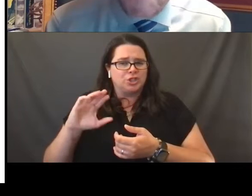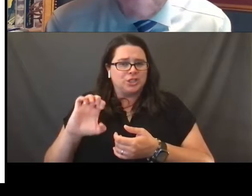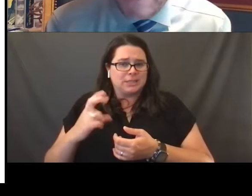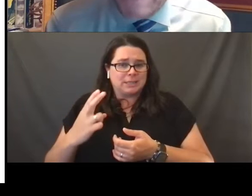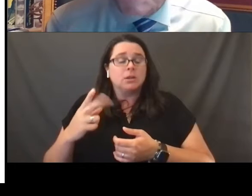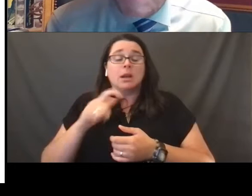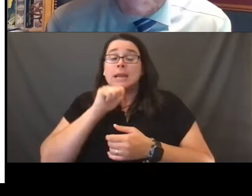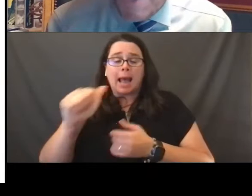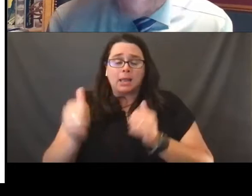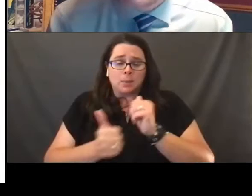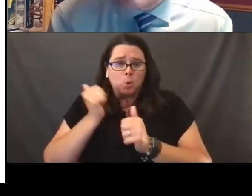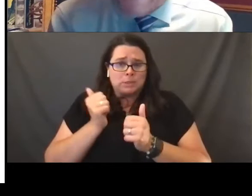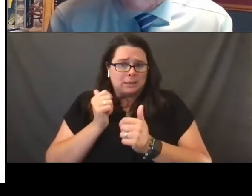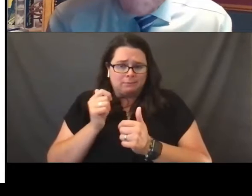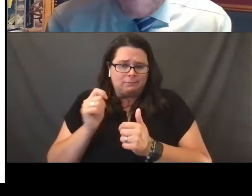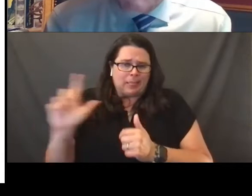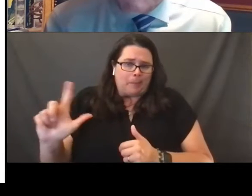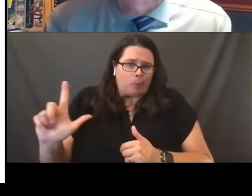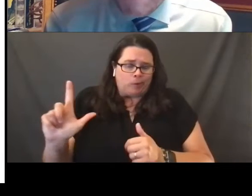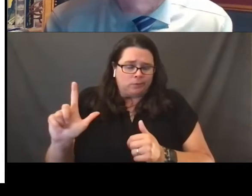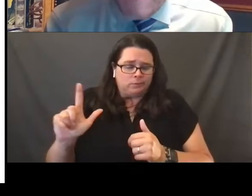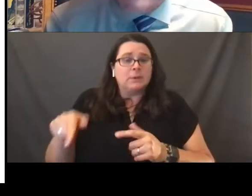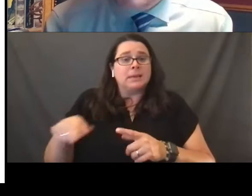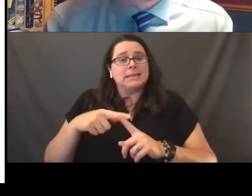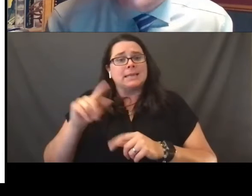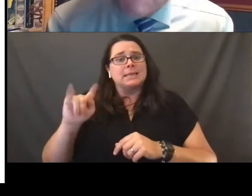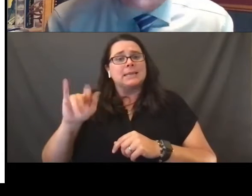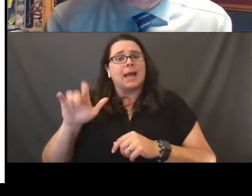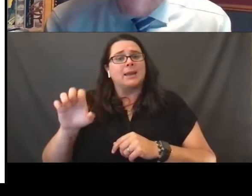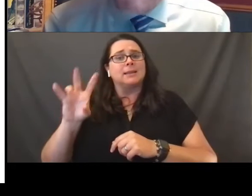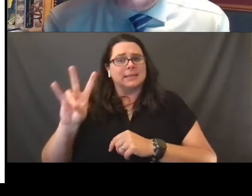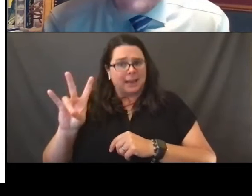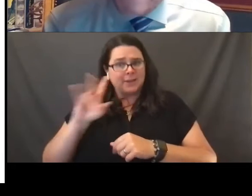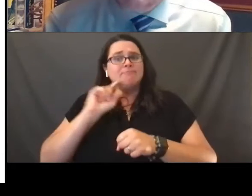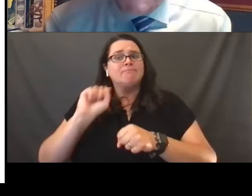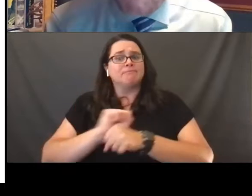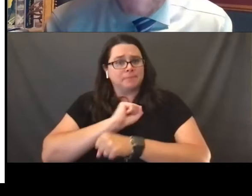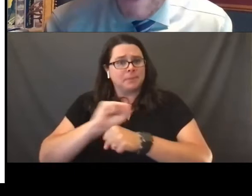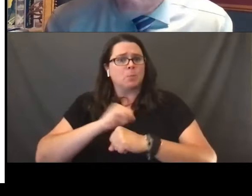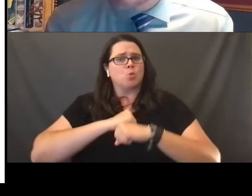comes forward and says that Title VII the Civil Rights Act does in fact protect people